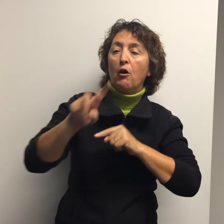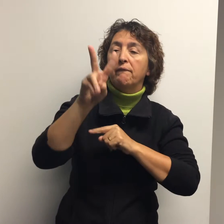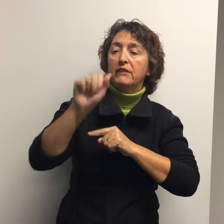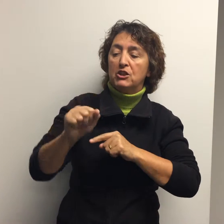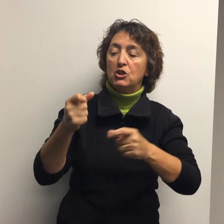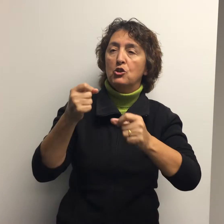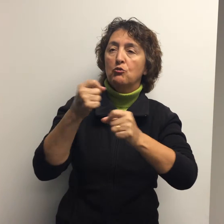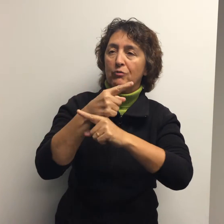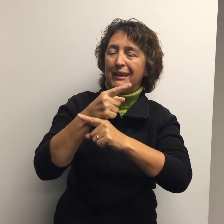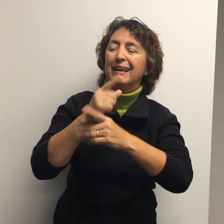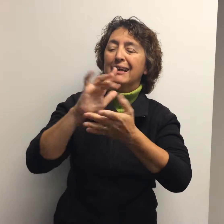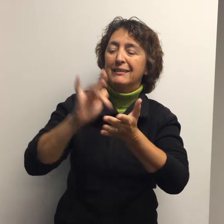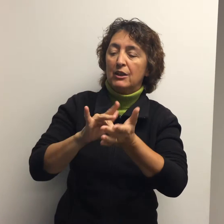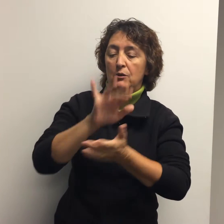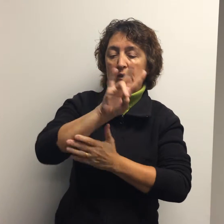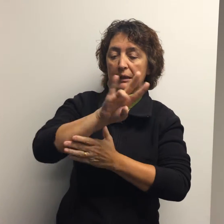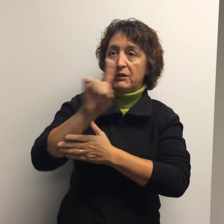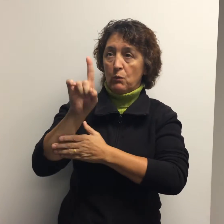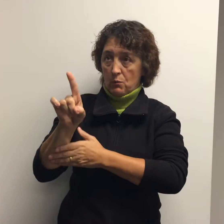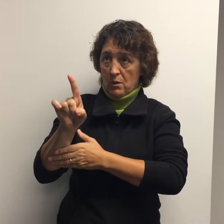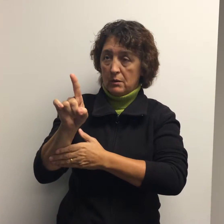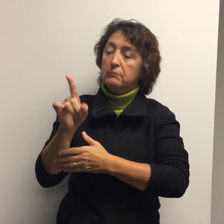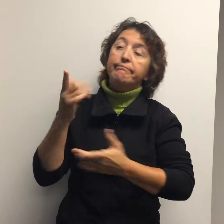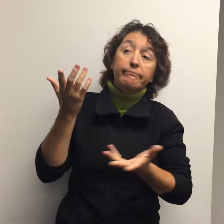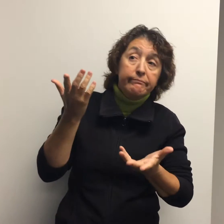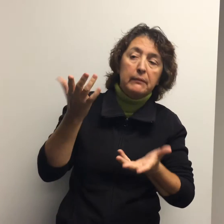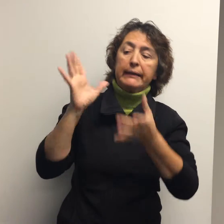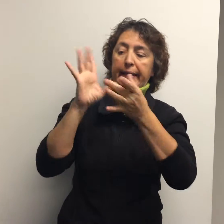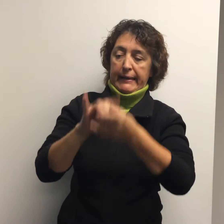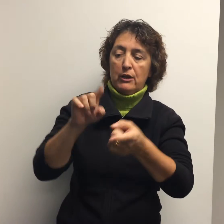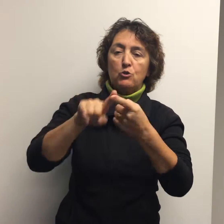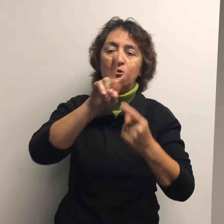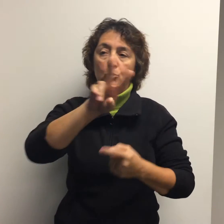at 711 to be connected to 211.